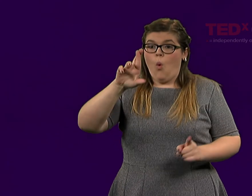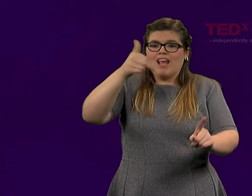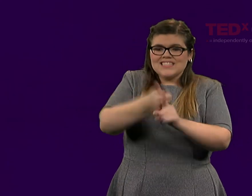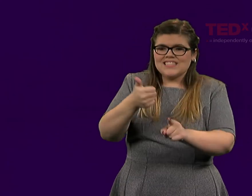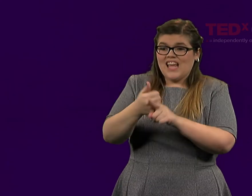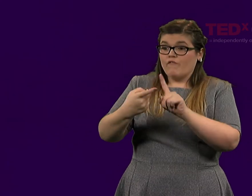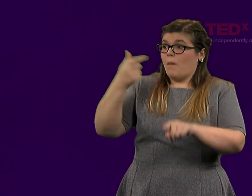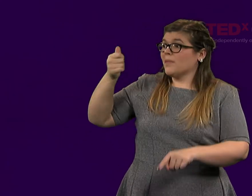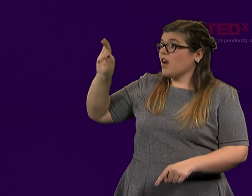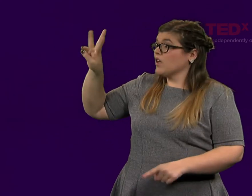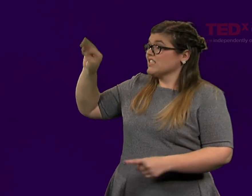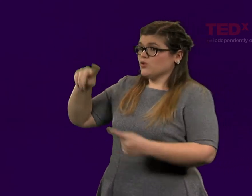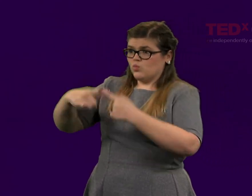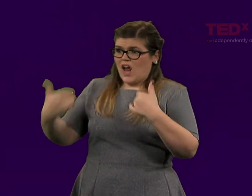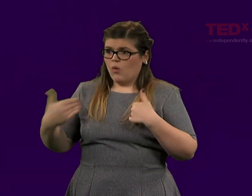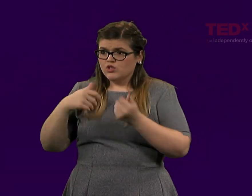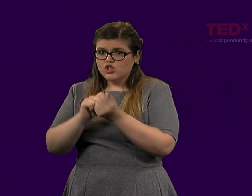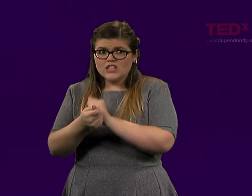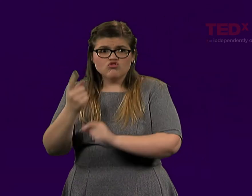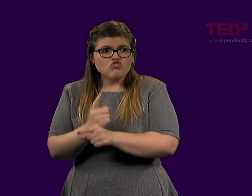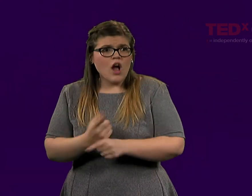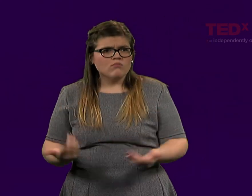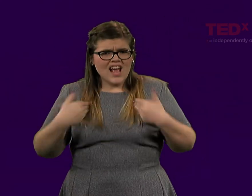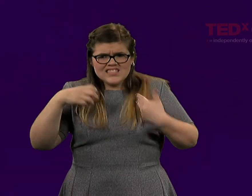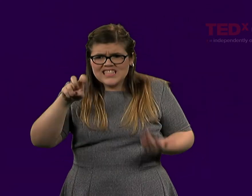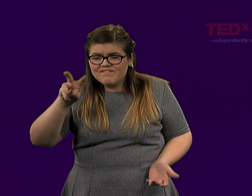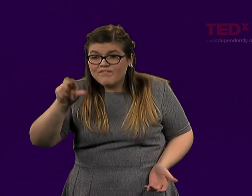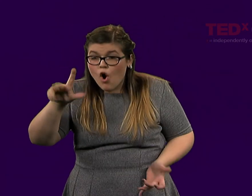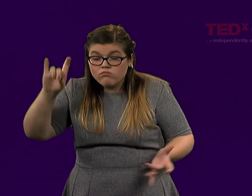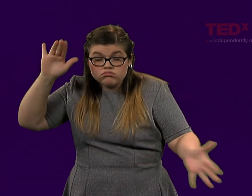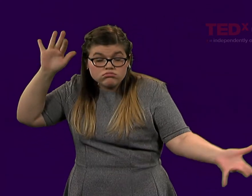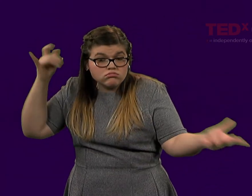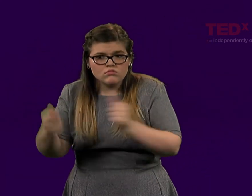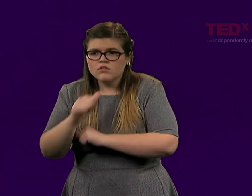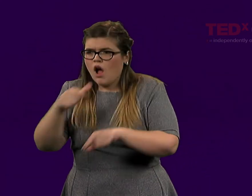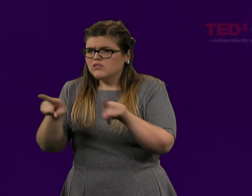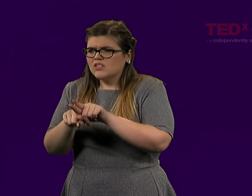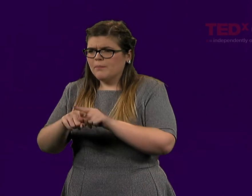War has changed, war has evolved. The war of the 60's and '70's